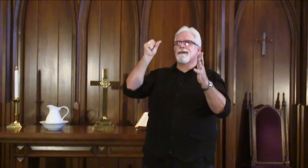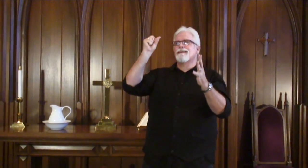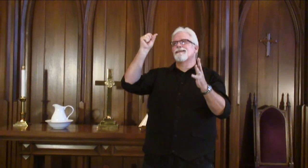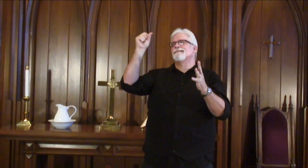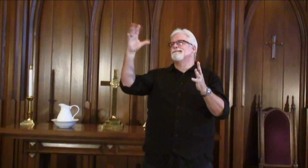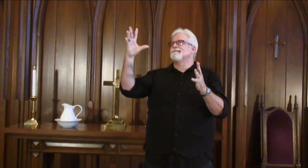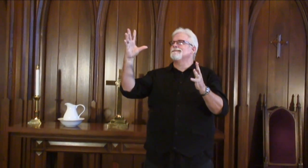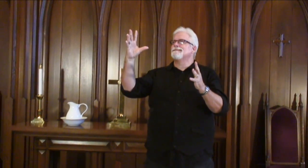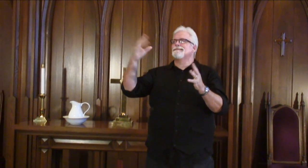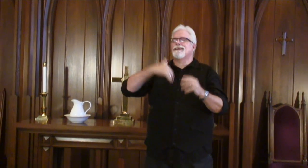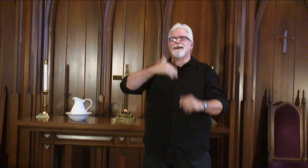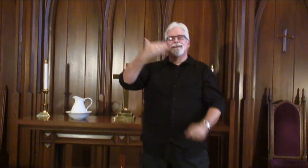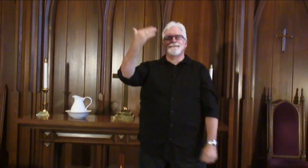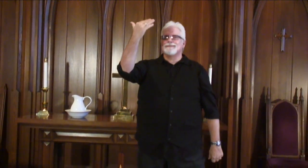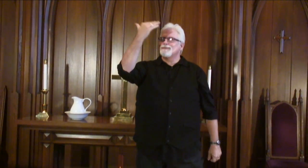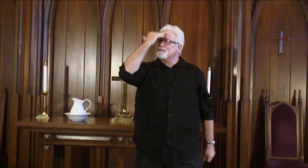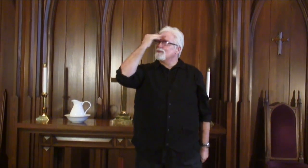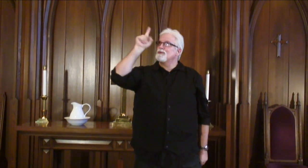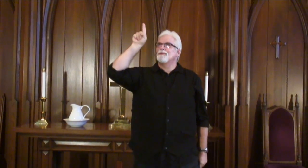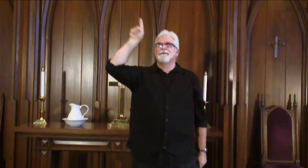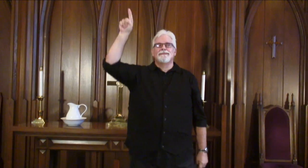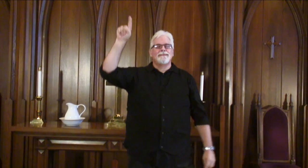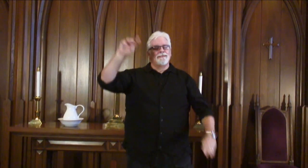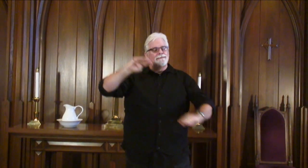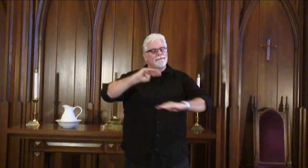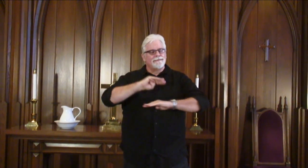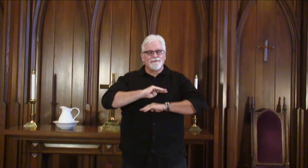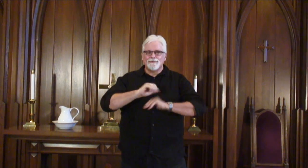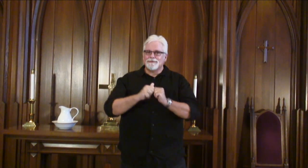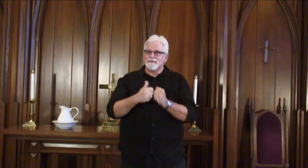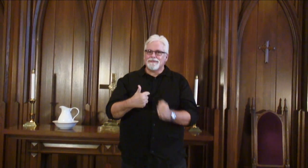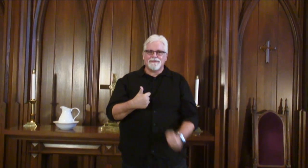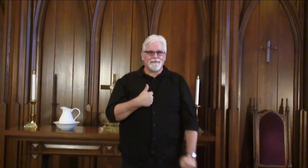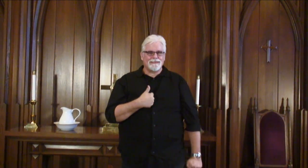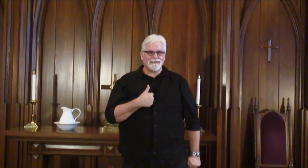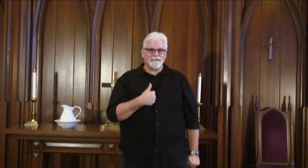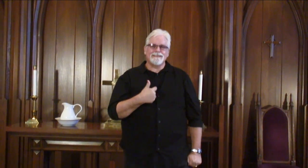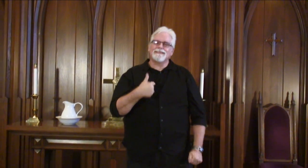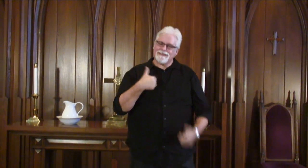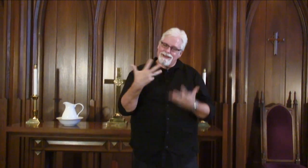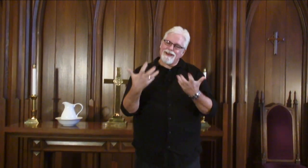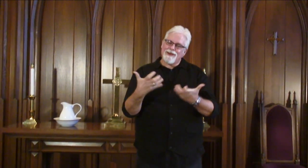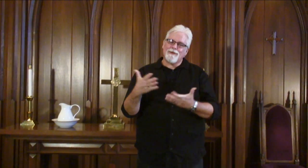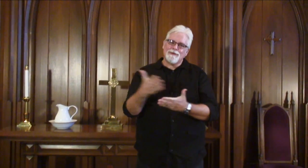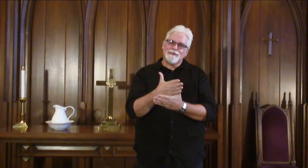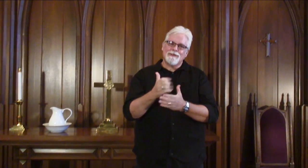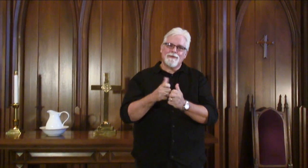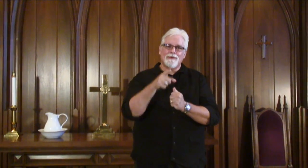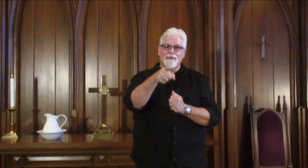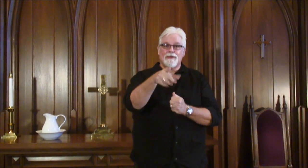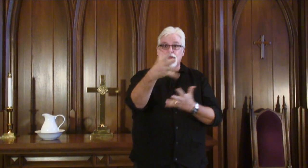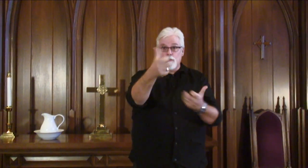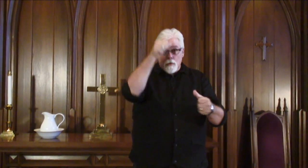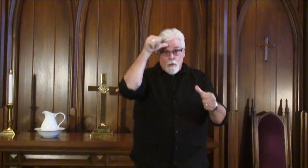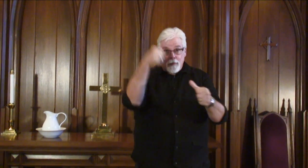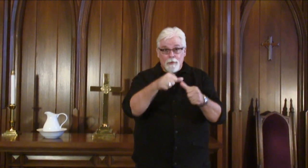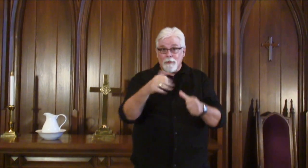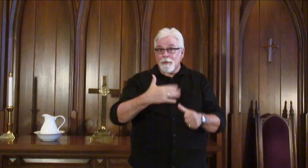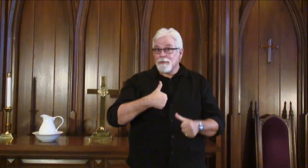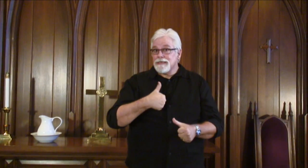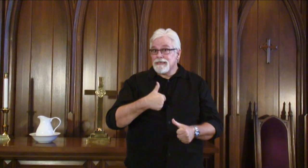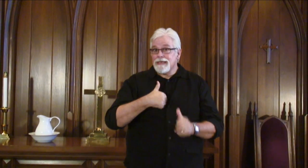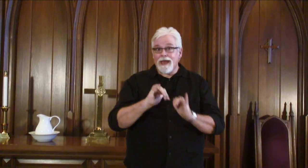the facial expressions and the signs, and I knew that he was satisfied with me. And